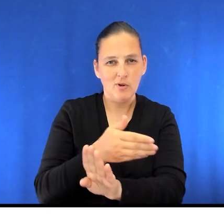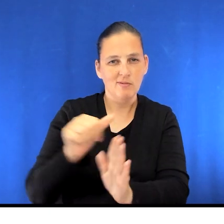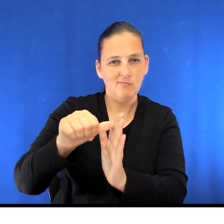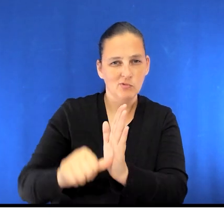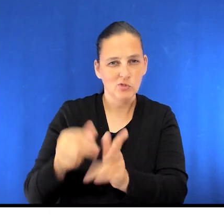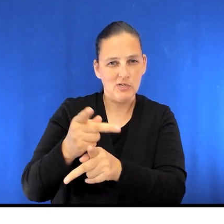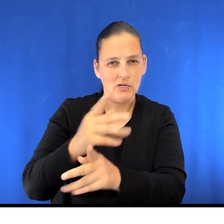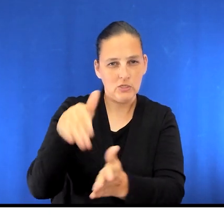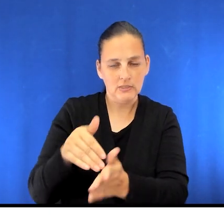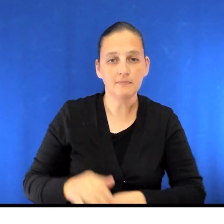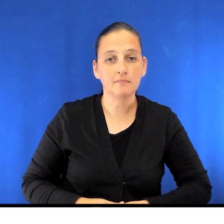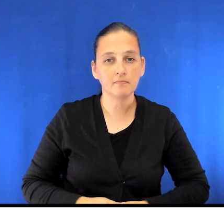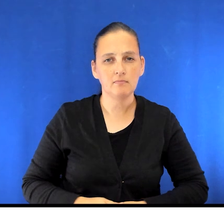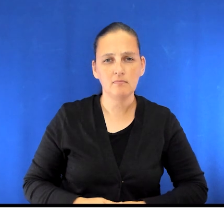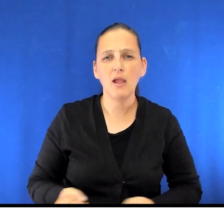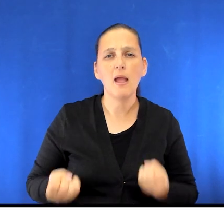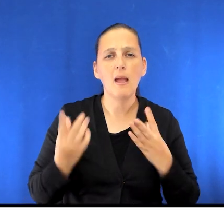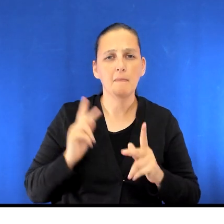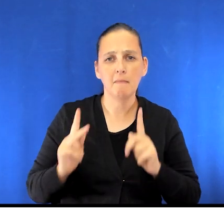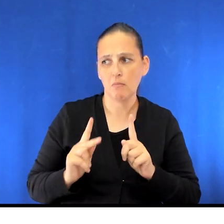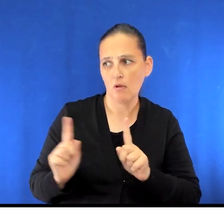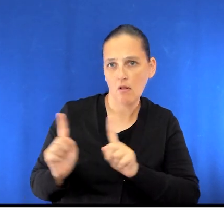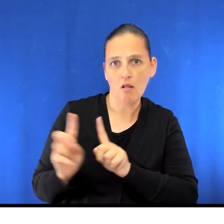To get updated information regarding how many support people can come with you,